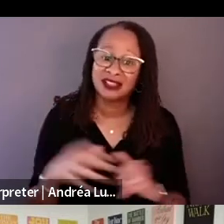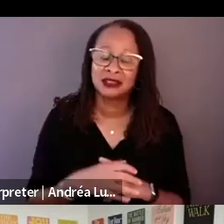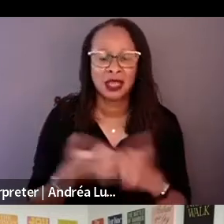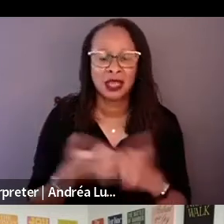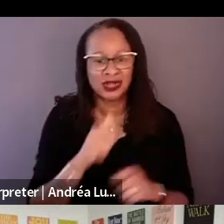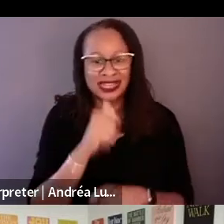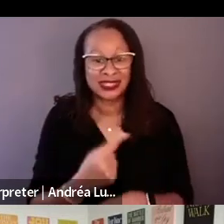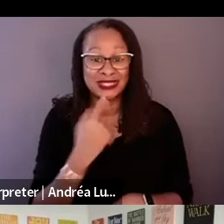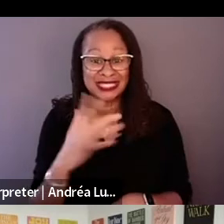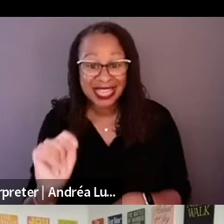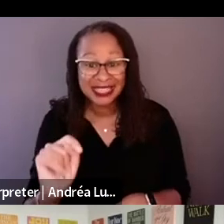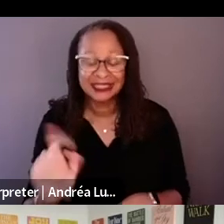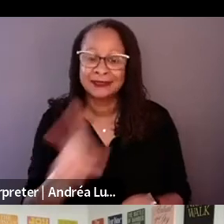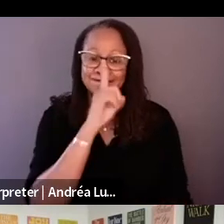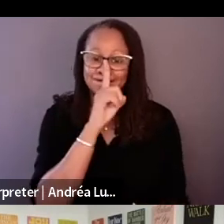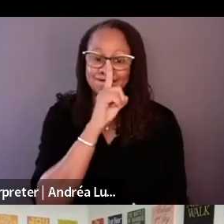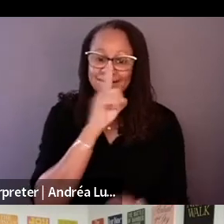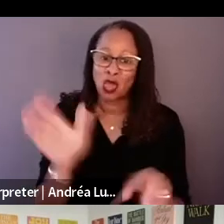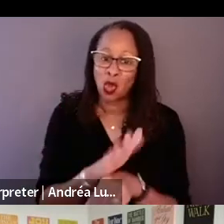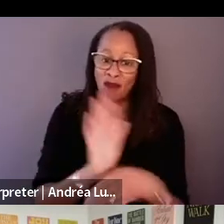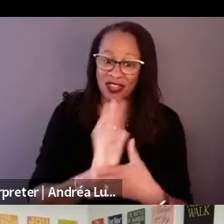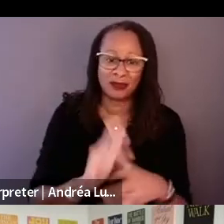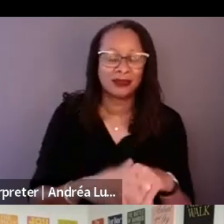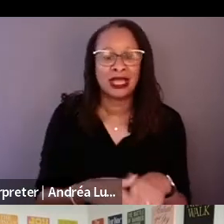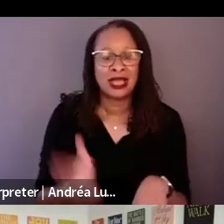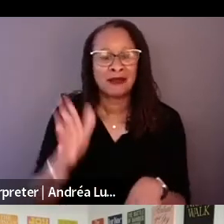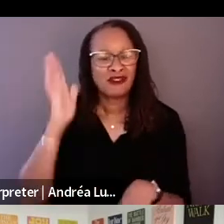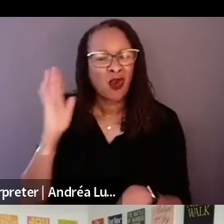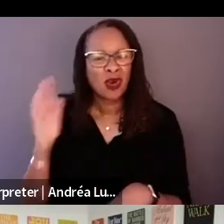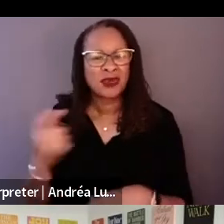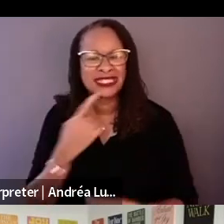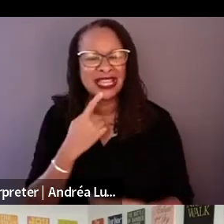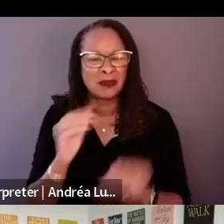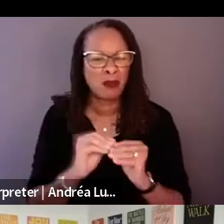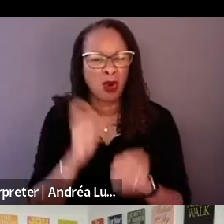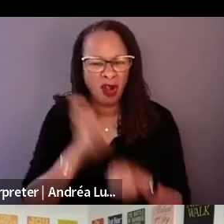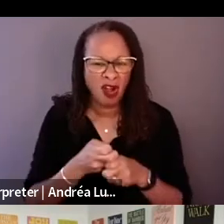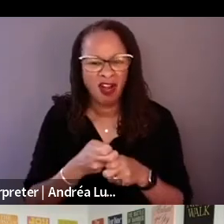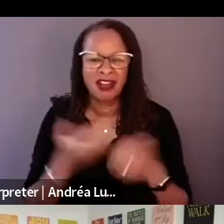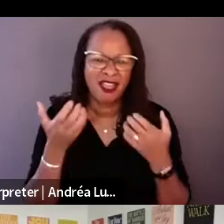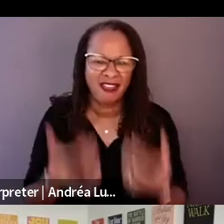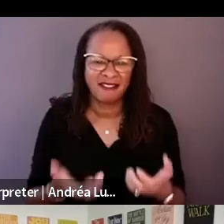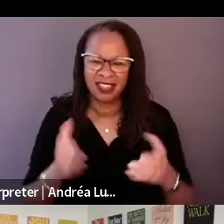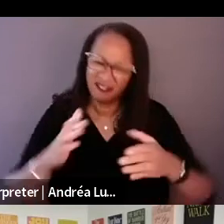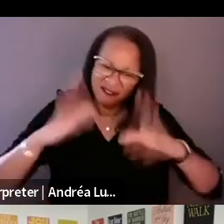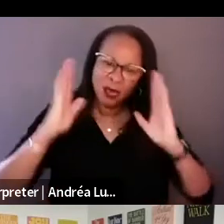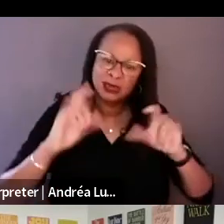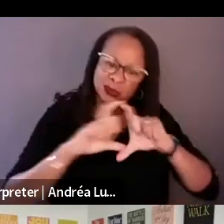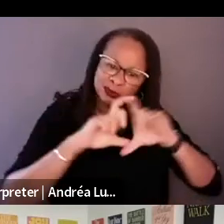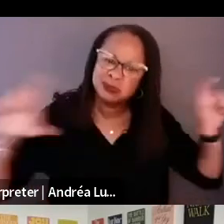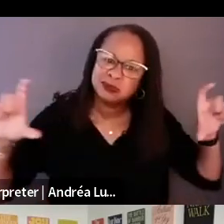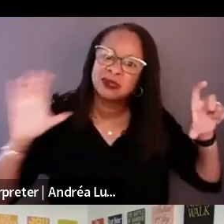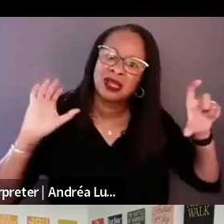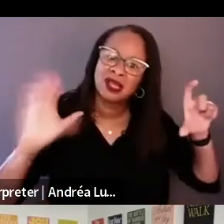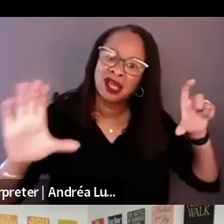We used to say it more hard and heavy, and then as the film with the great editor we kept on finding